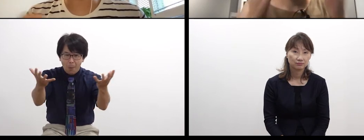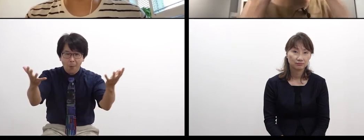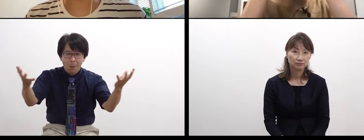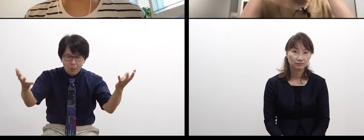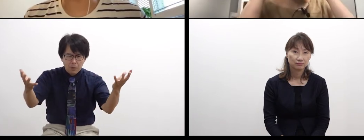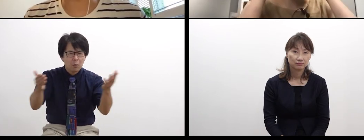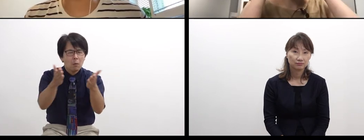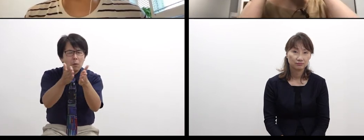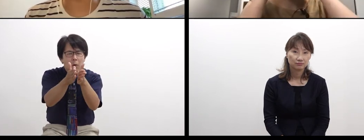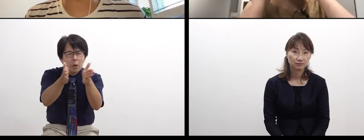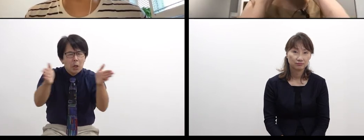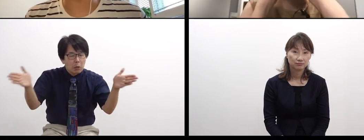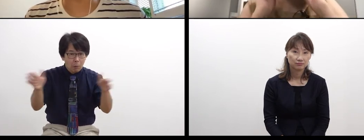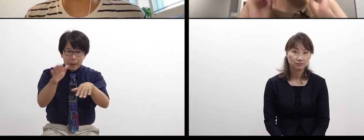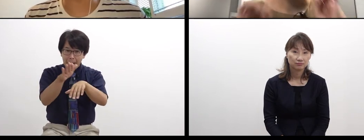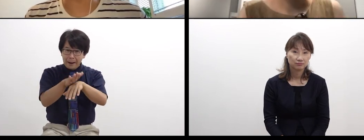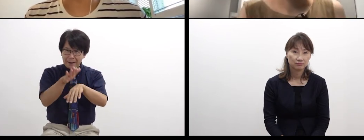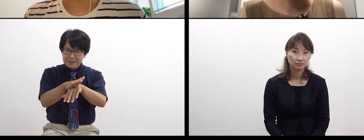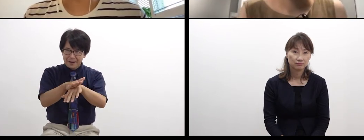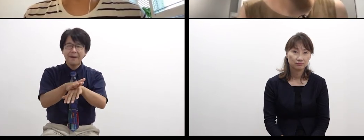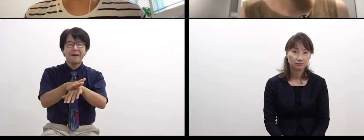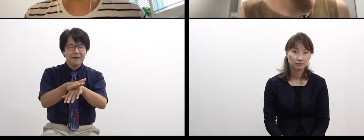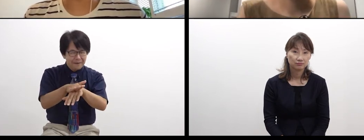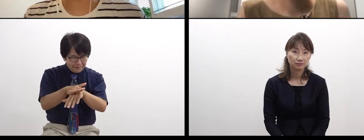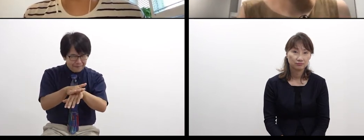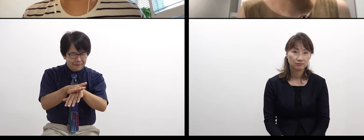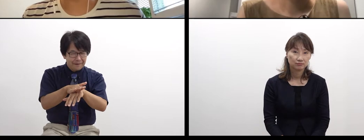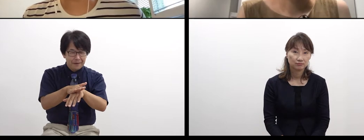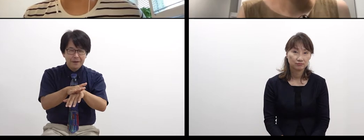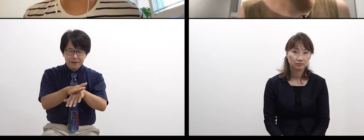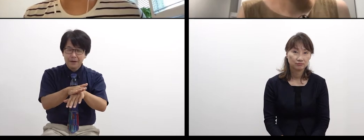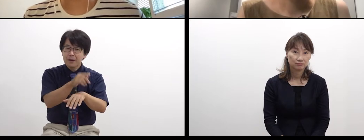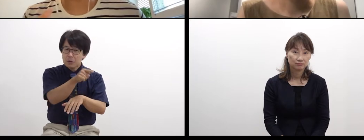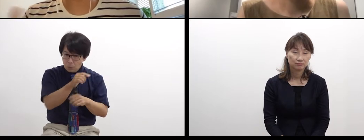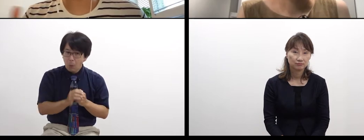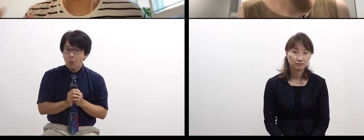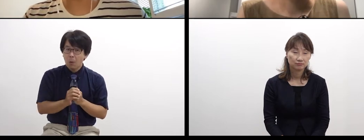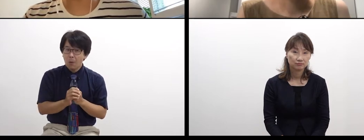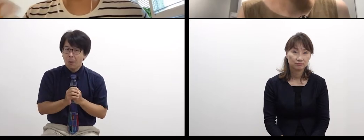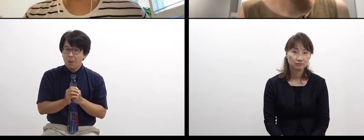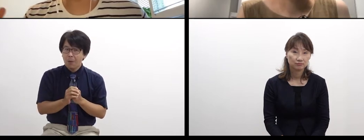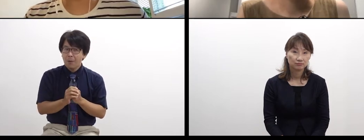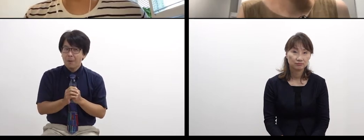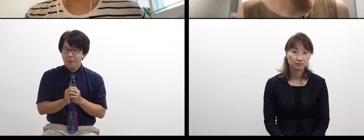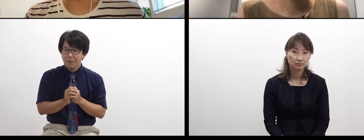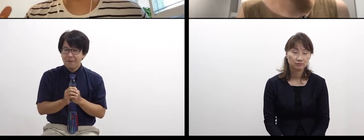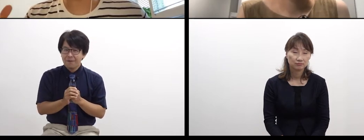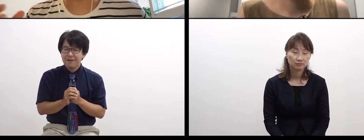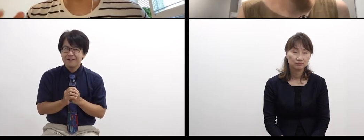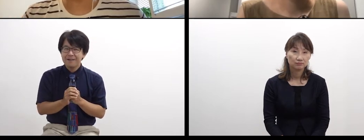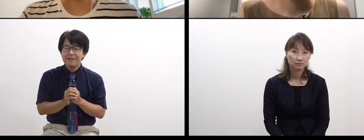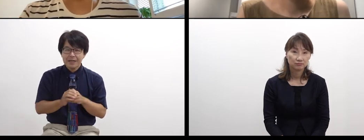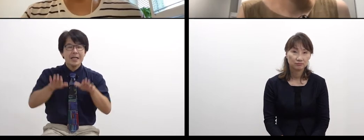to something more